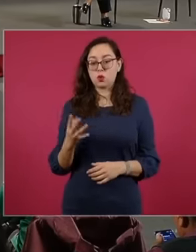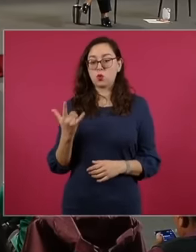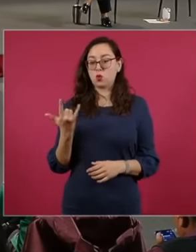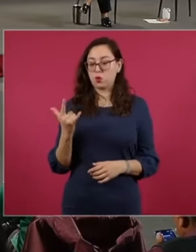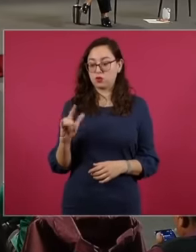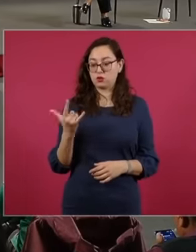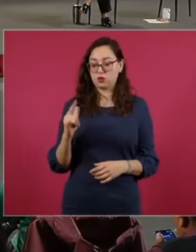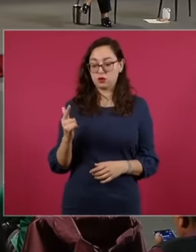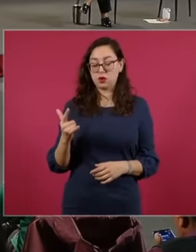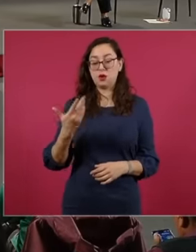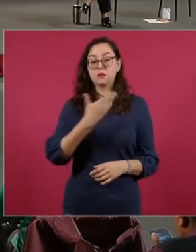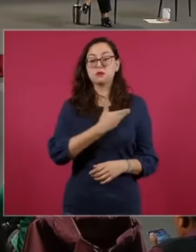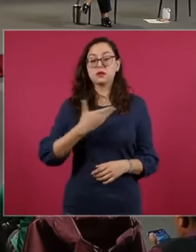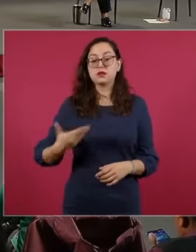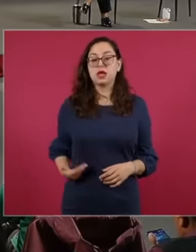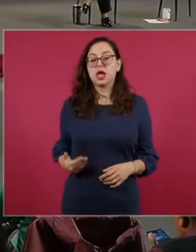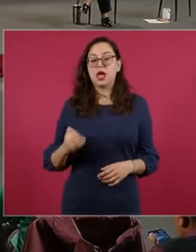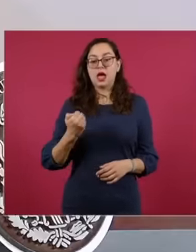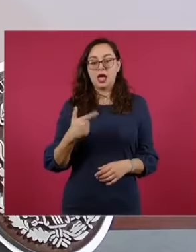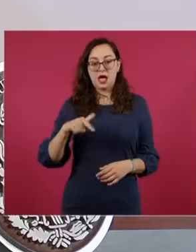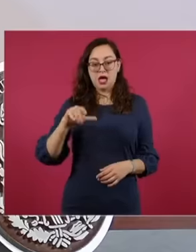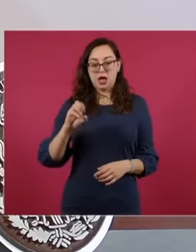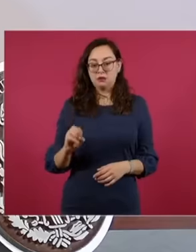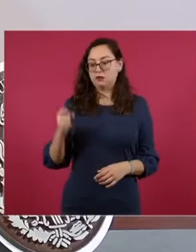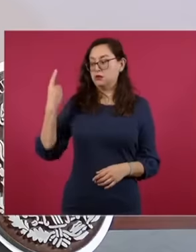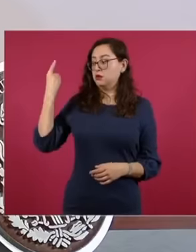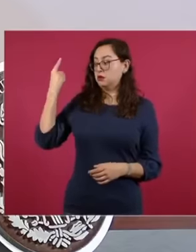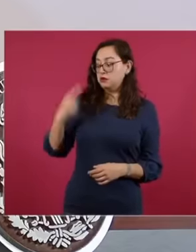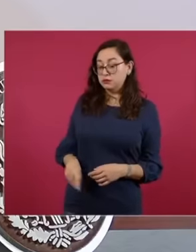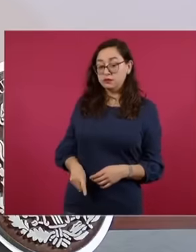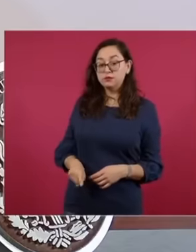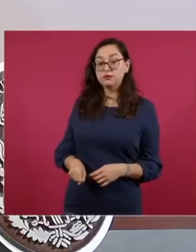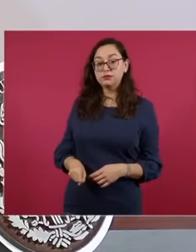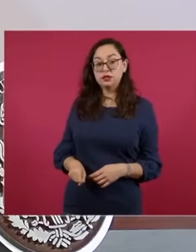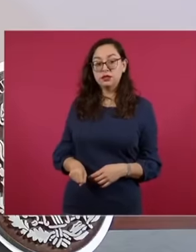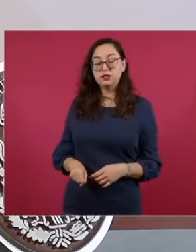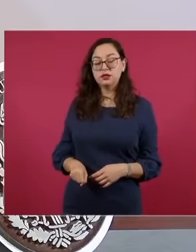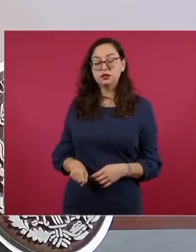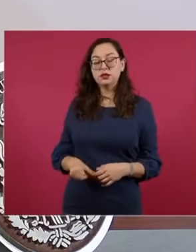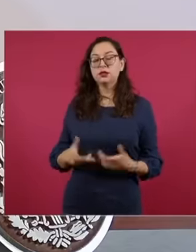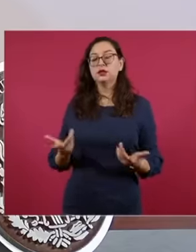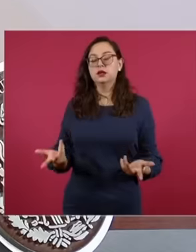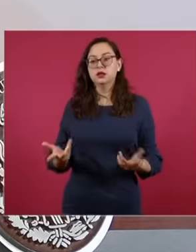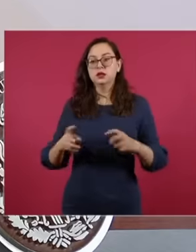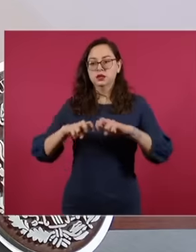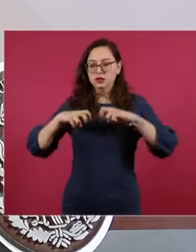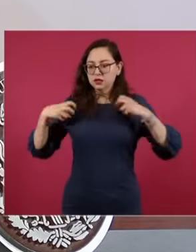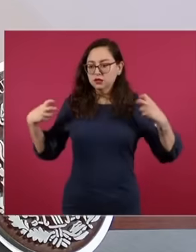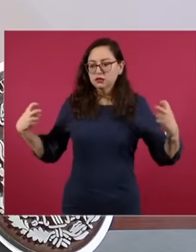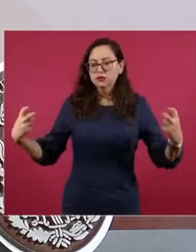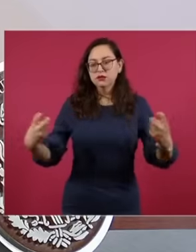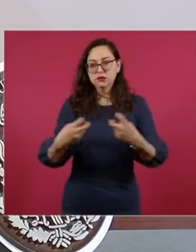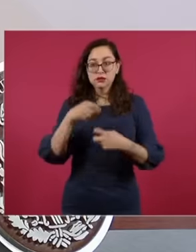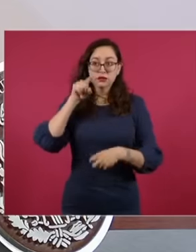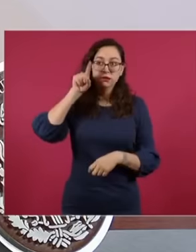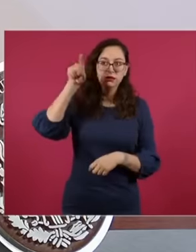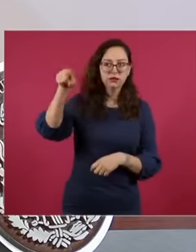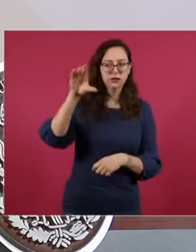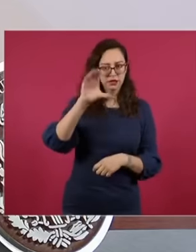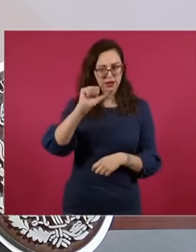Manuel López Obrador, president of Mexico, he held a meeting in Cananea and I gave instructions